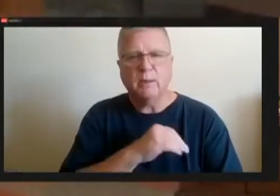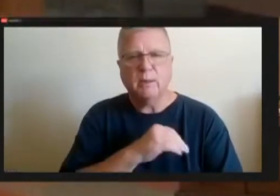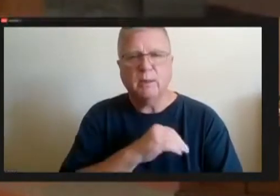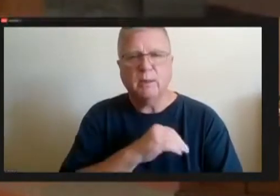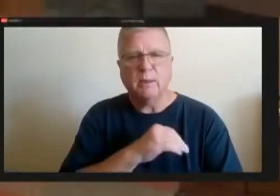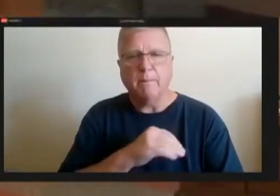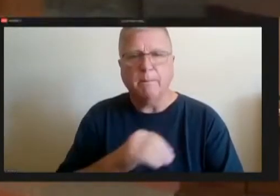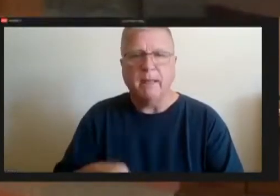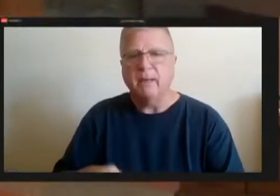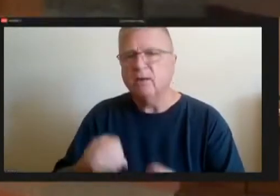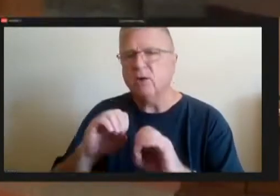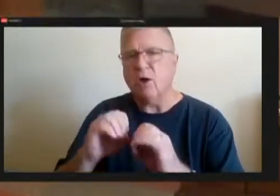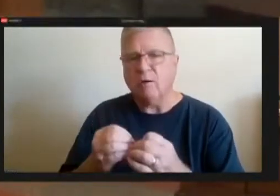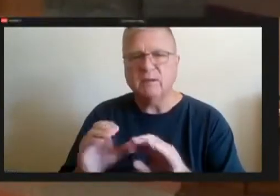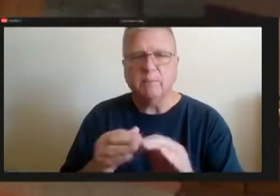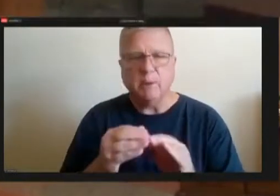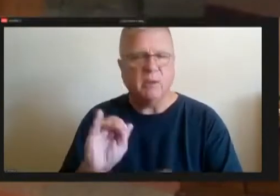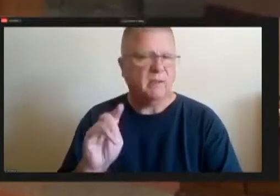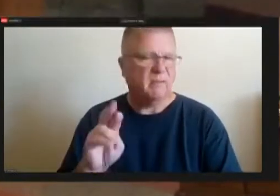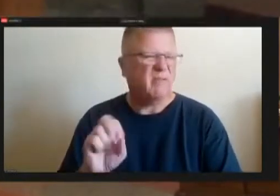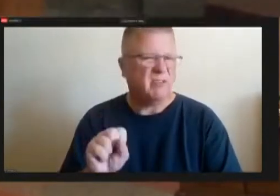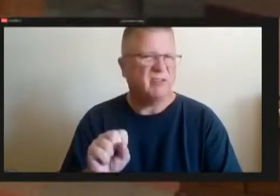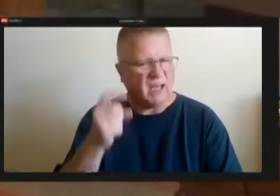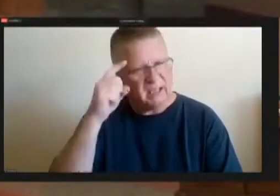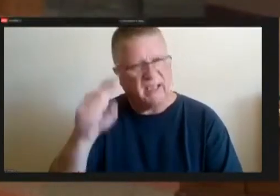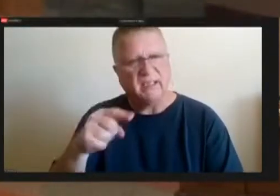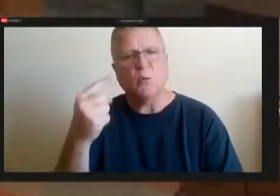I do think that at least one of these positions is really valuable to us.